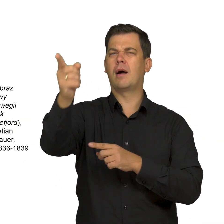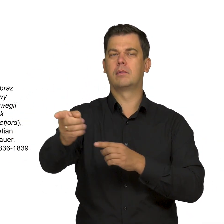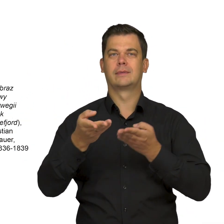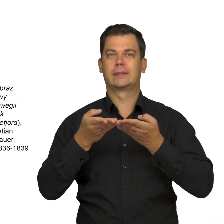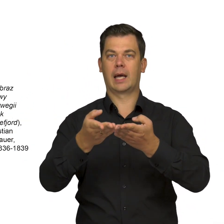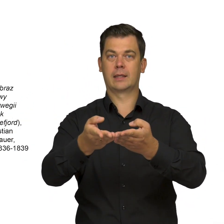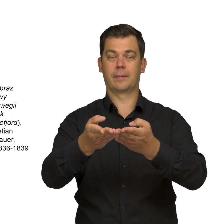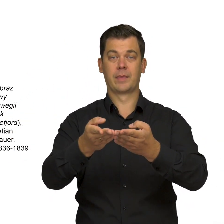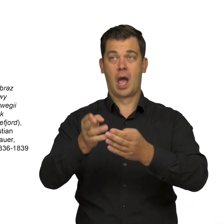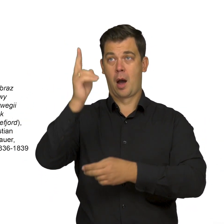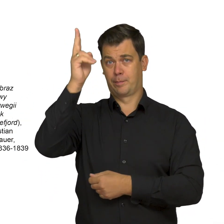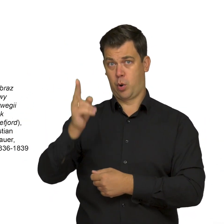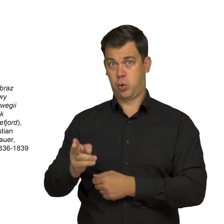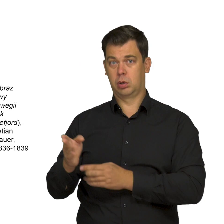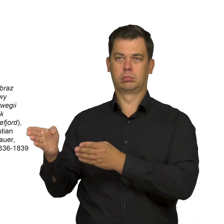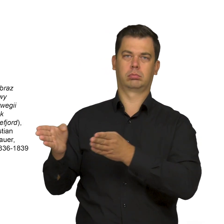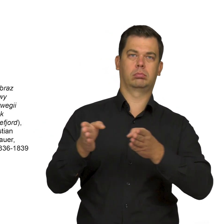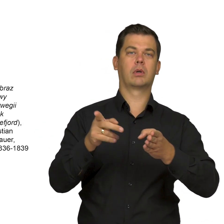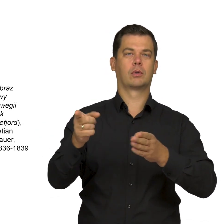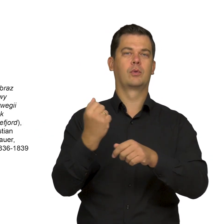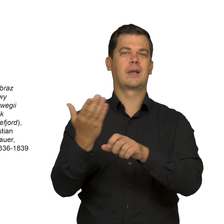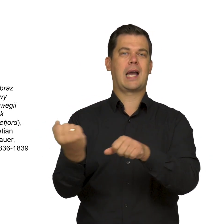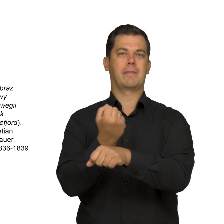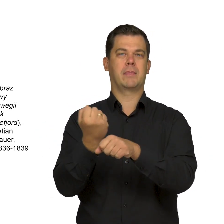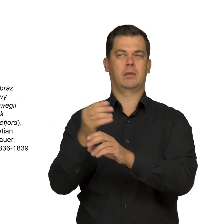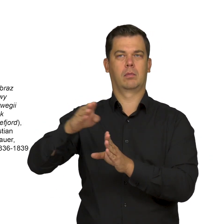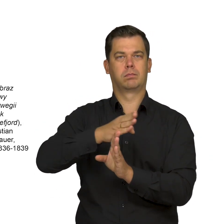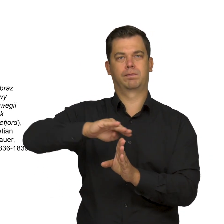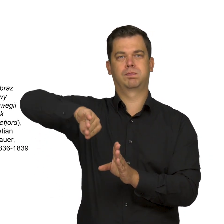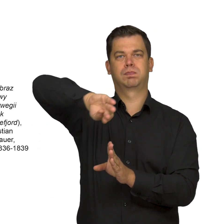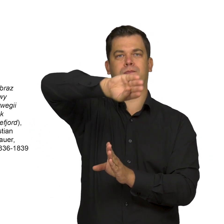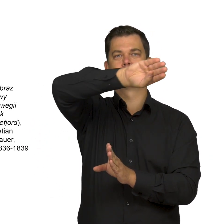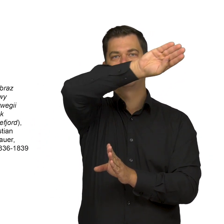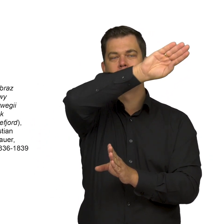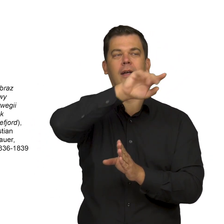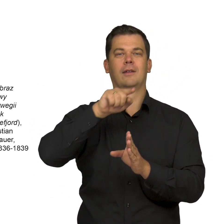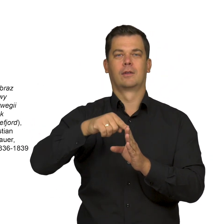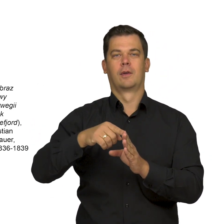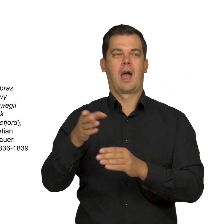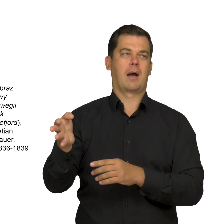At half the length of the picture, a rocky shore emerges from the sea, stretching to the right edge of the work.